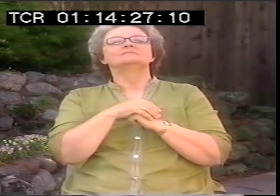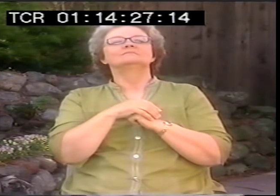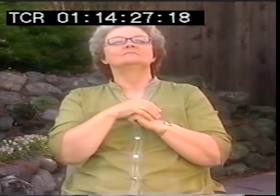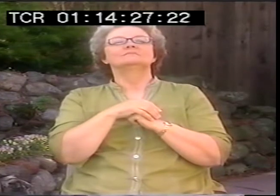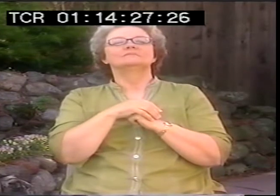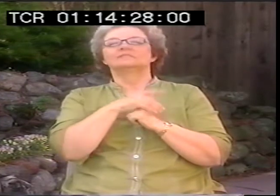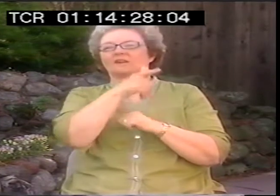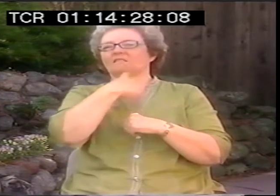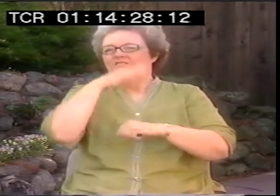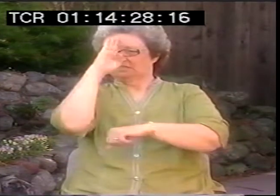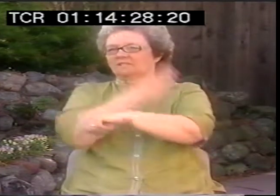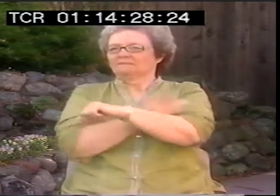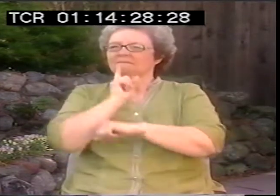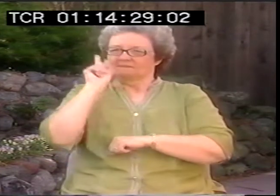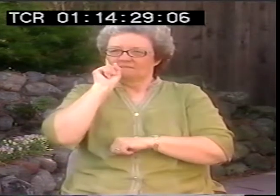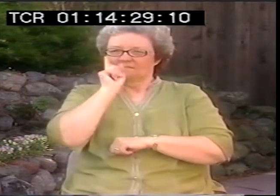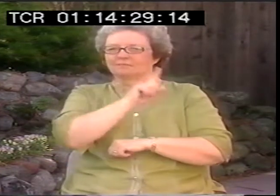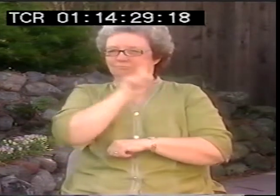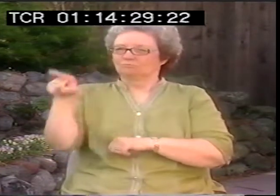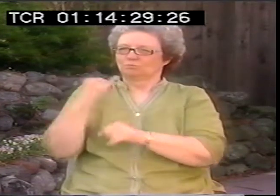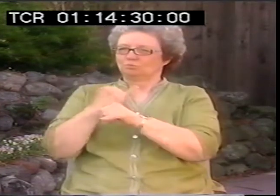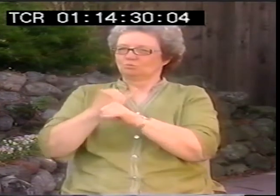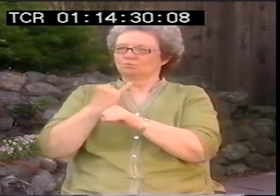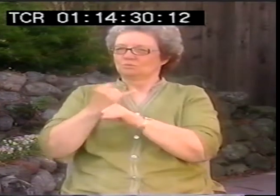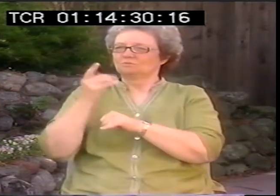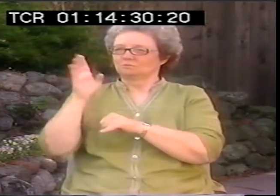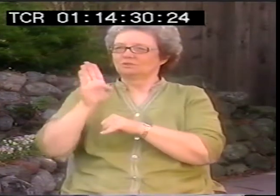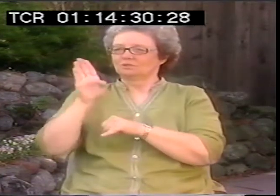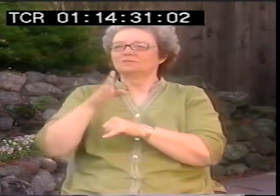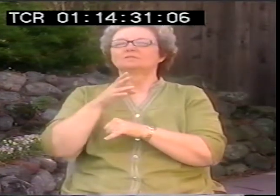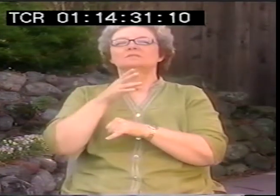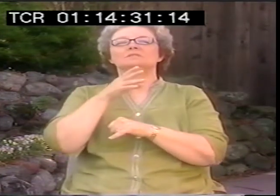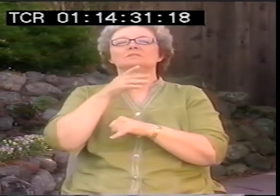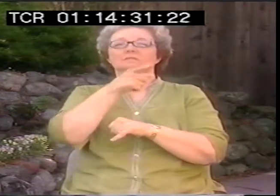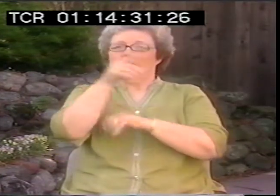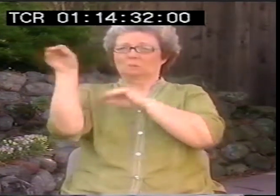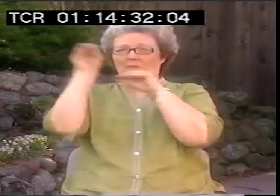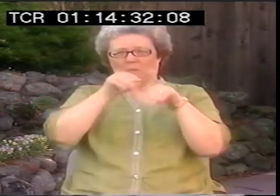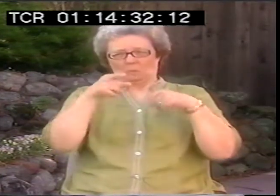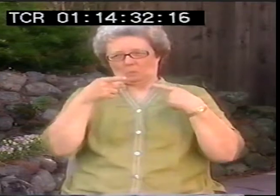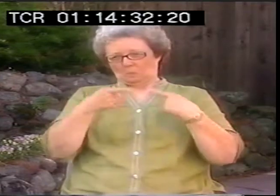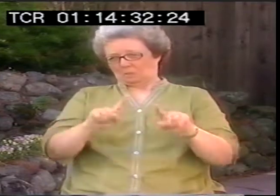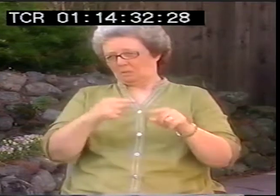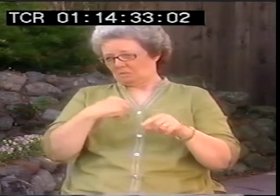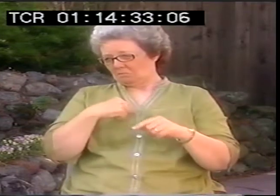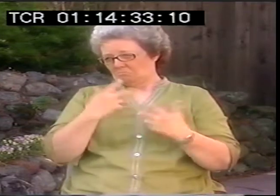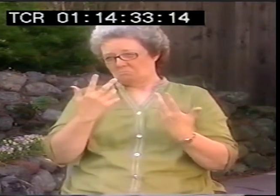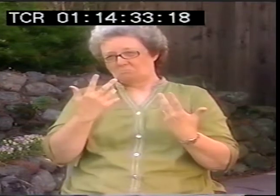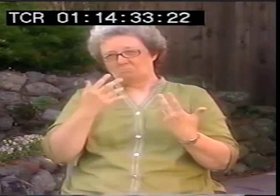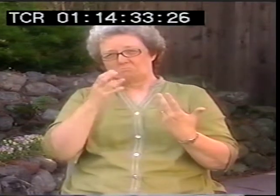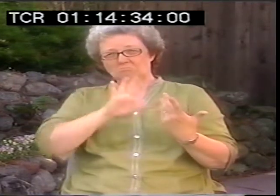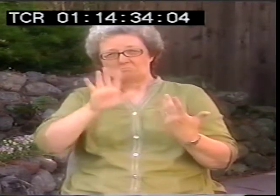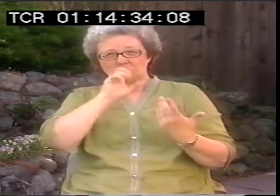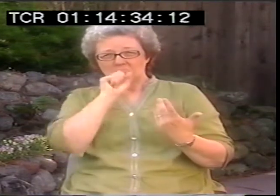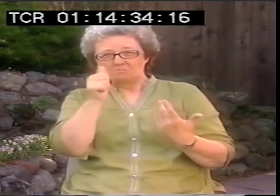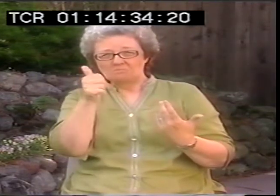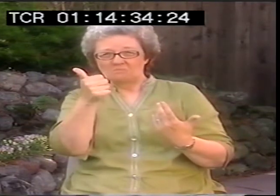And he worked for a newspaper printer nearby. He had a deaf son also, who was at the school for the deaf